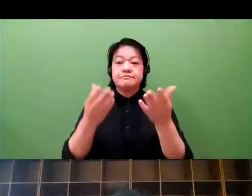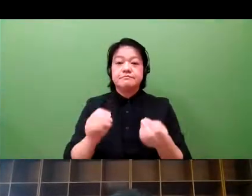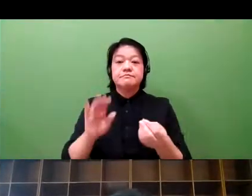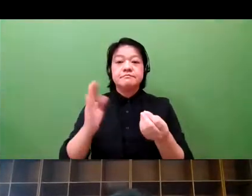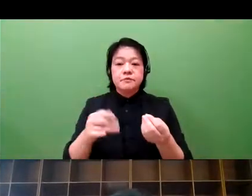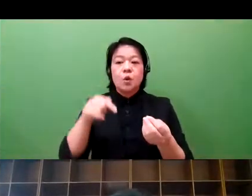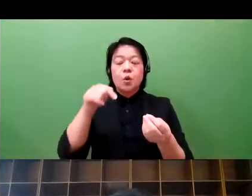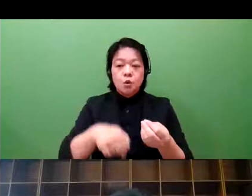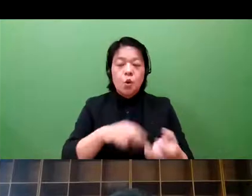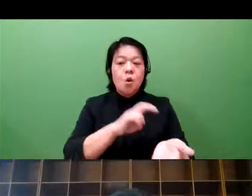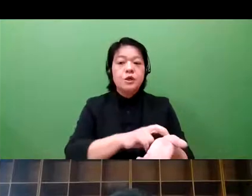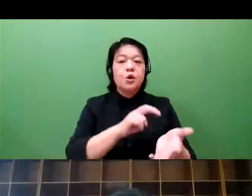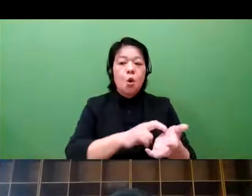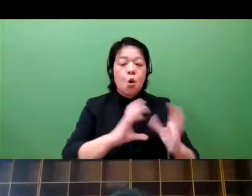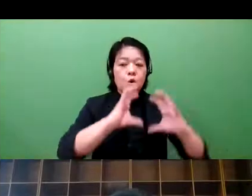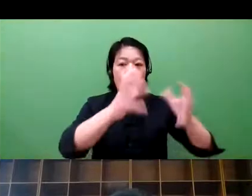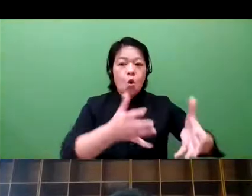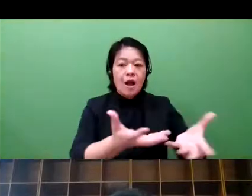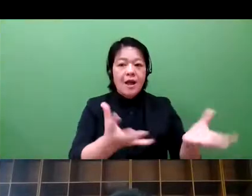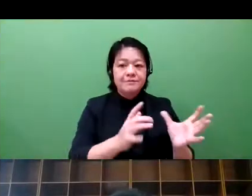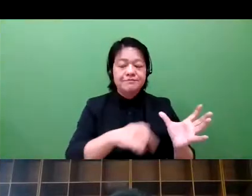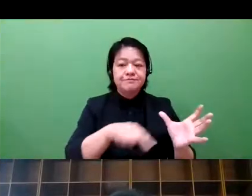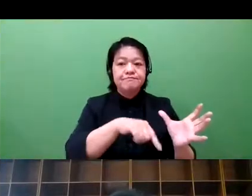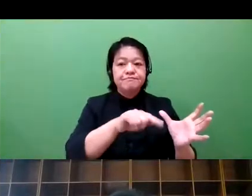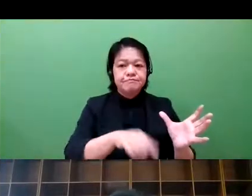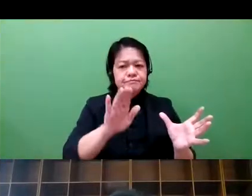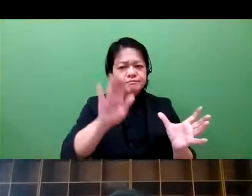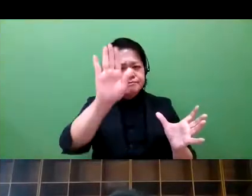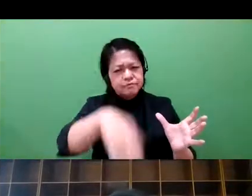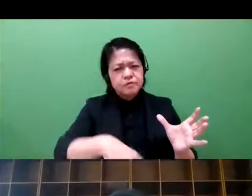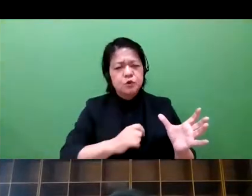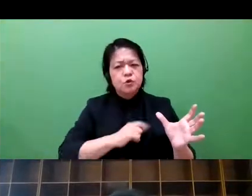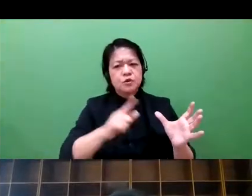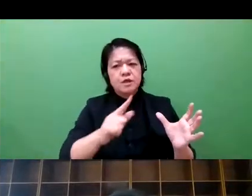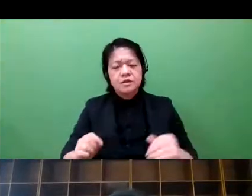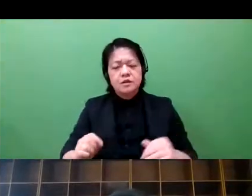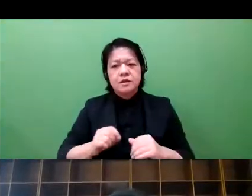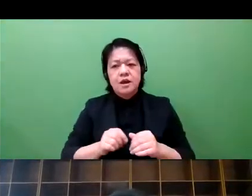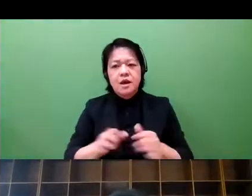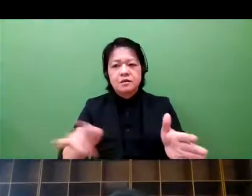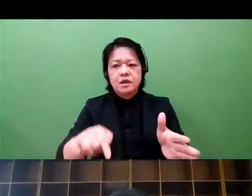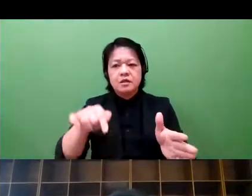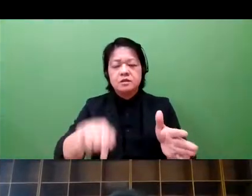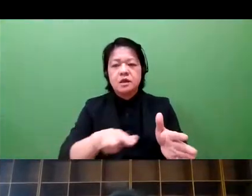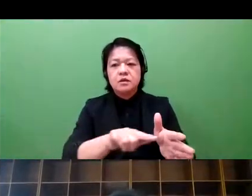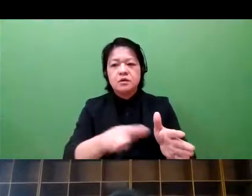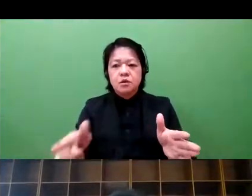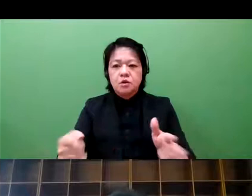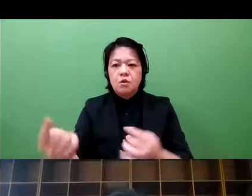is the basis for that type of decision. As we see health care industry developing rapidly,